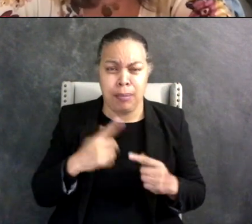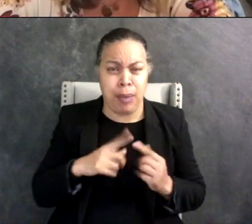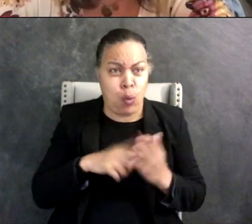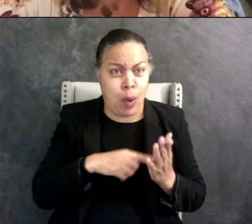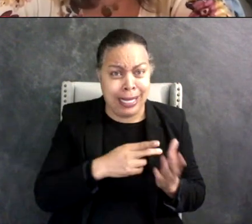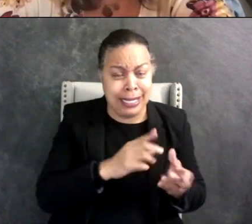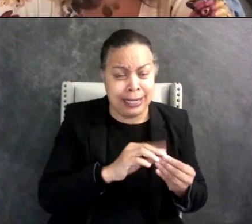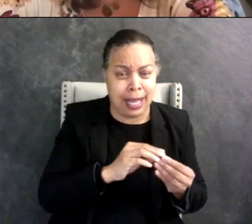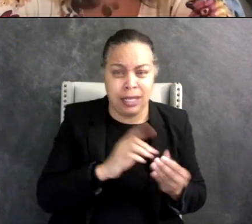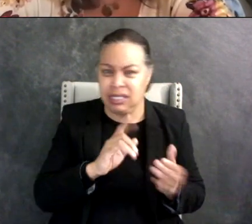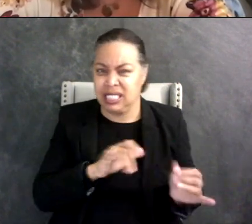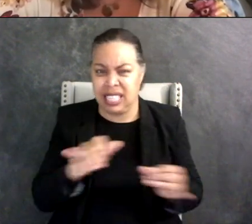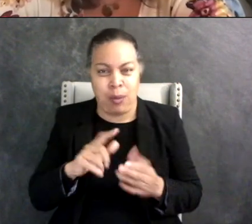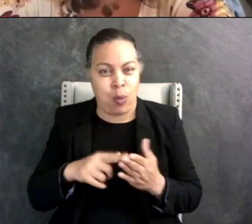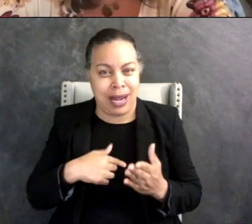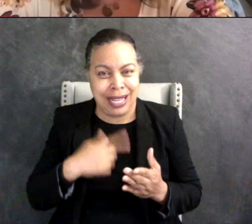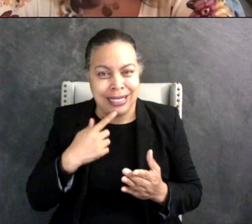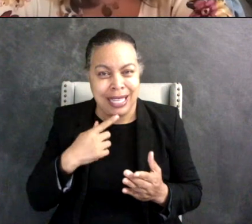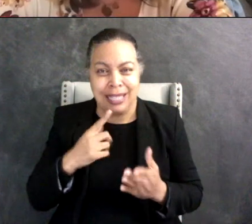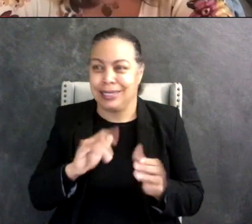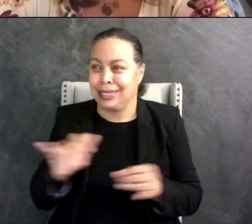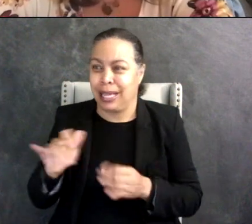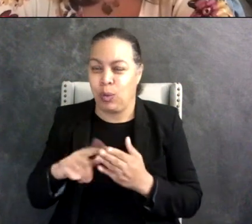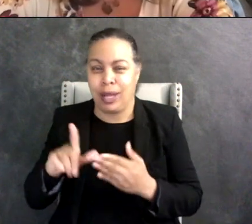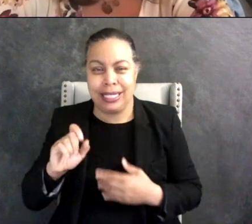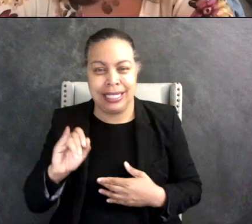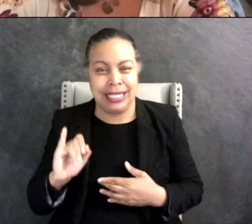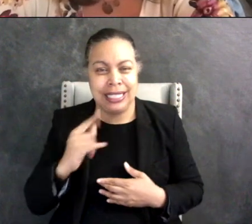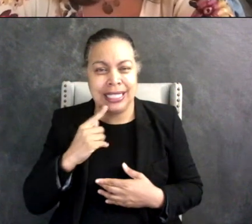different but what Lei would say Fallon is you - know I just really feel like everyone is in for